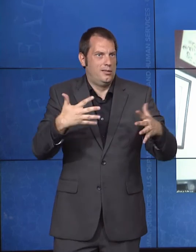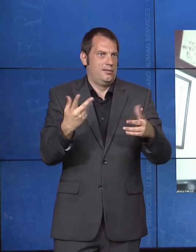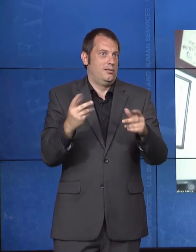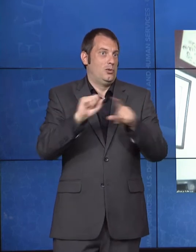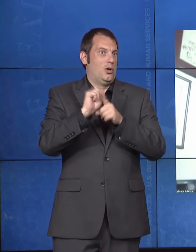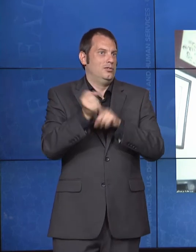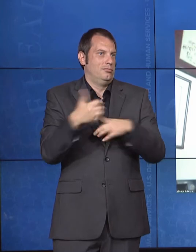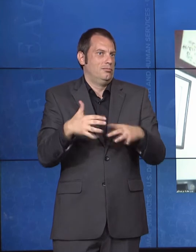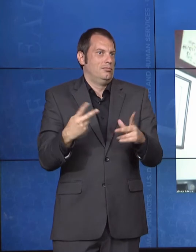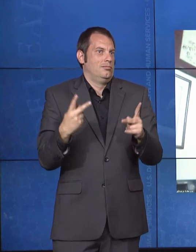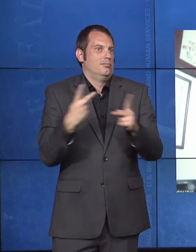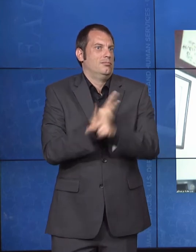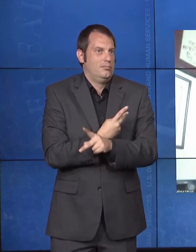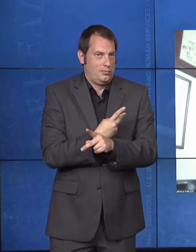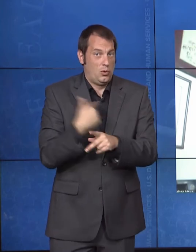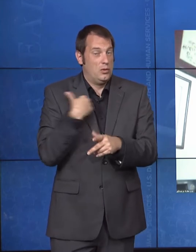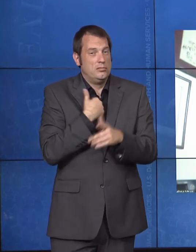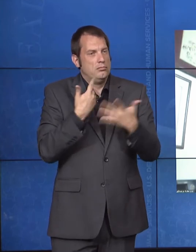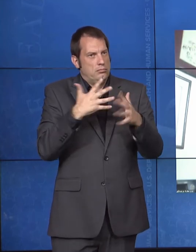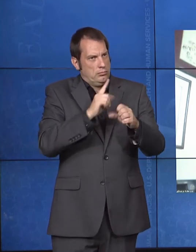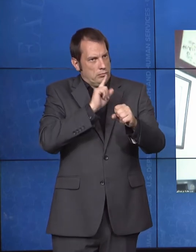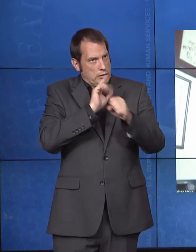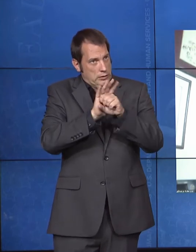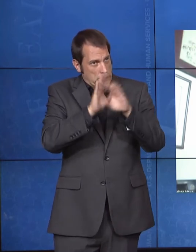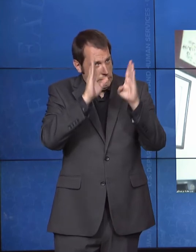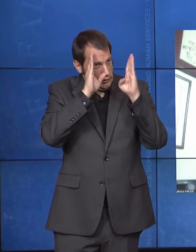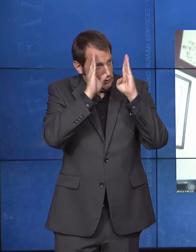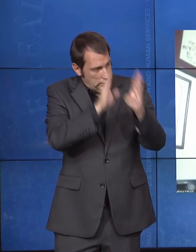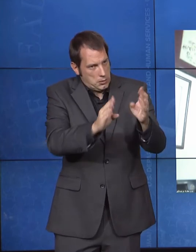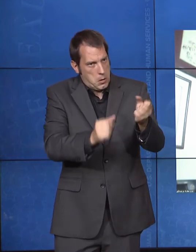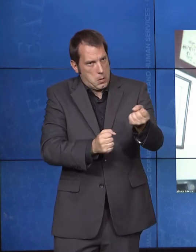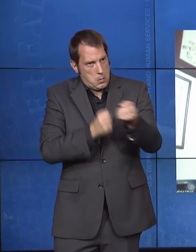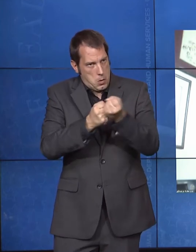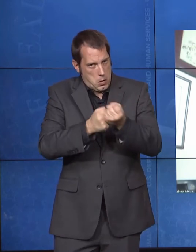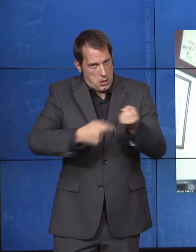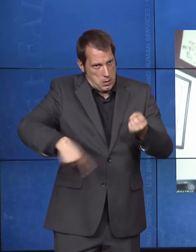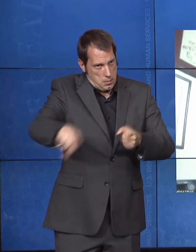they need to remain in the community. And even during COVID, of course, as you had just